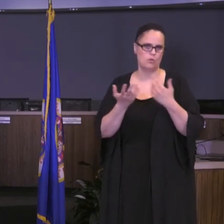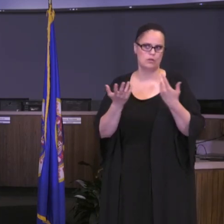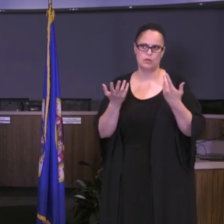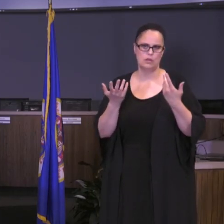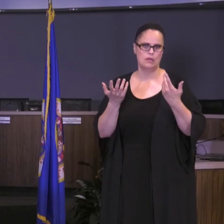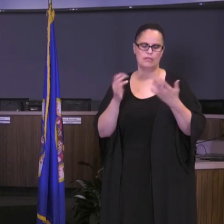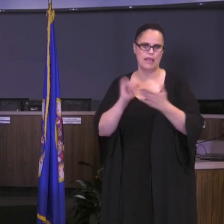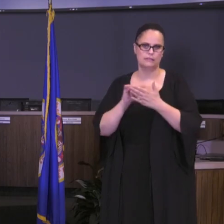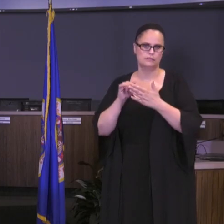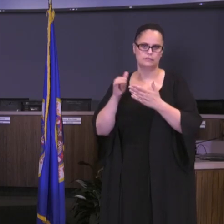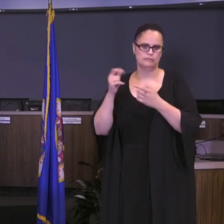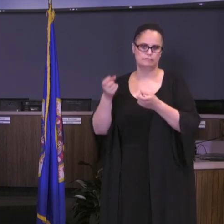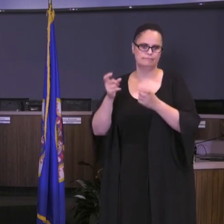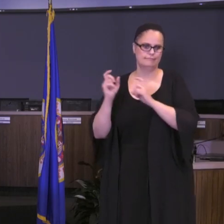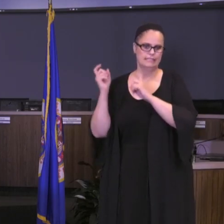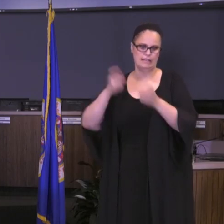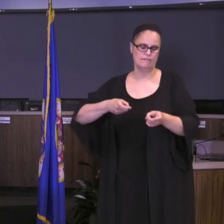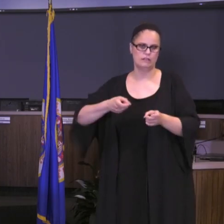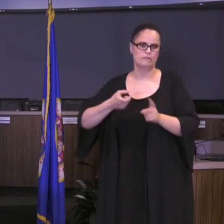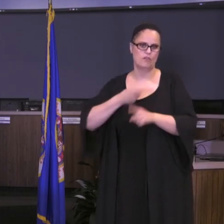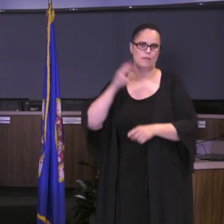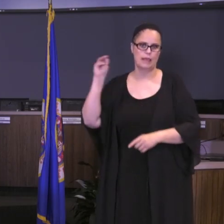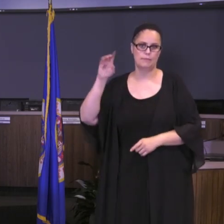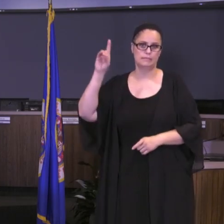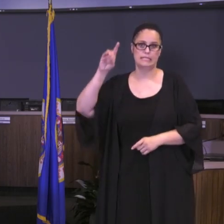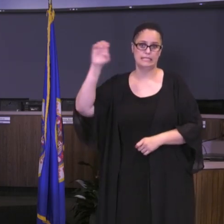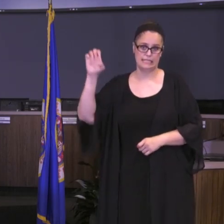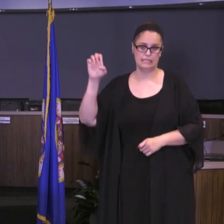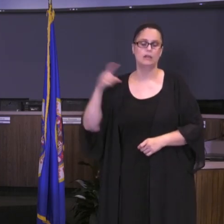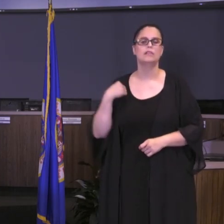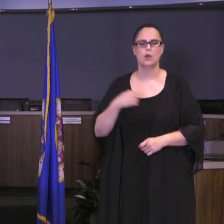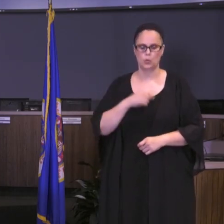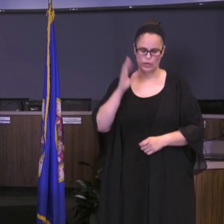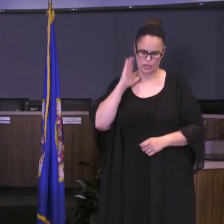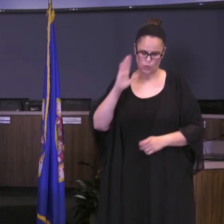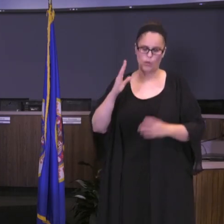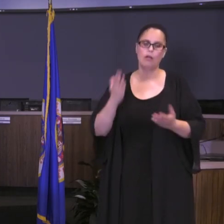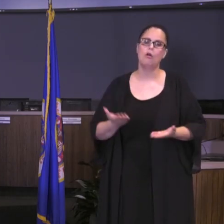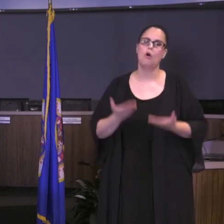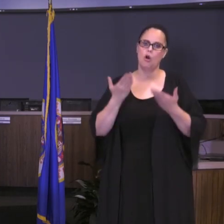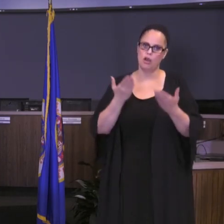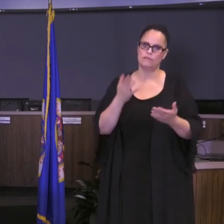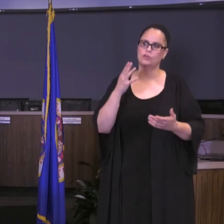Education or by Saint Paul Public Schools, we will be offering distance learning support throughout the school